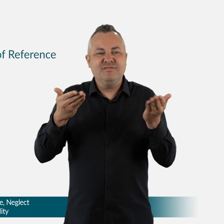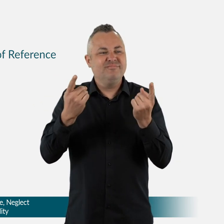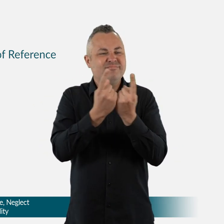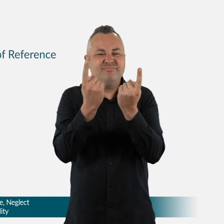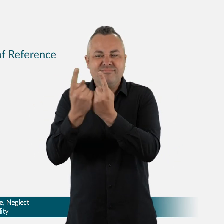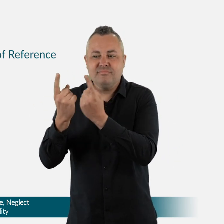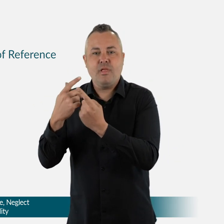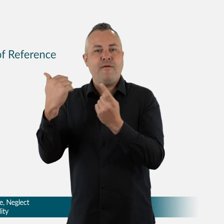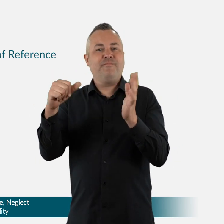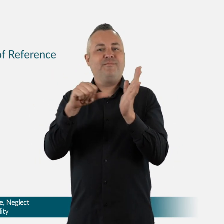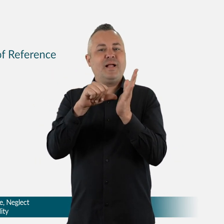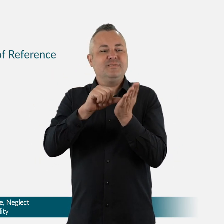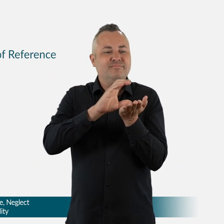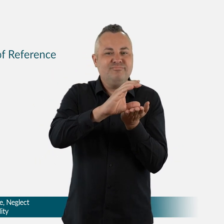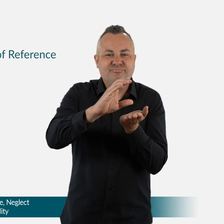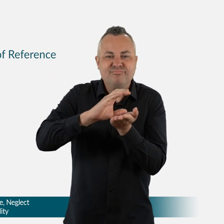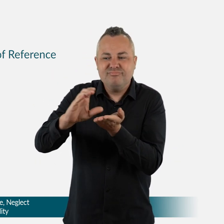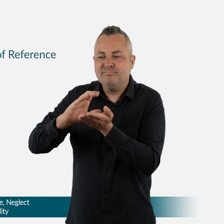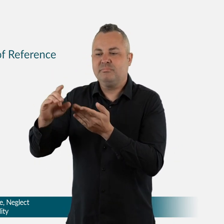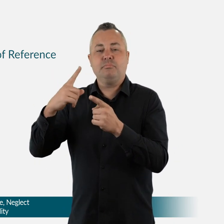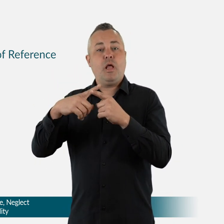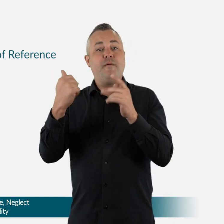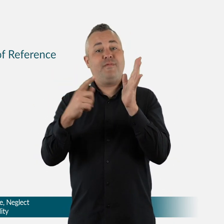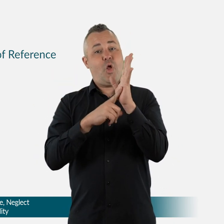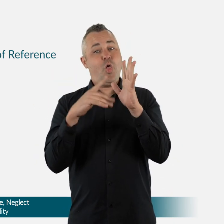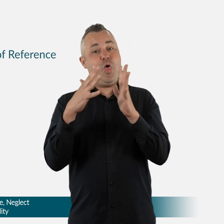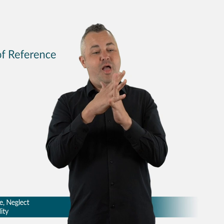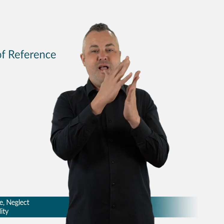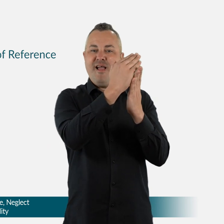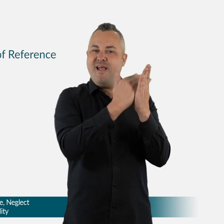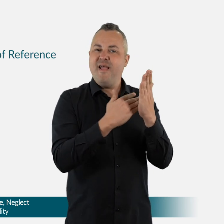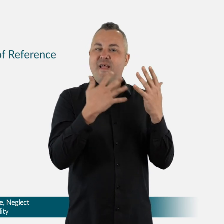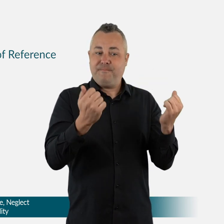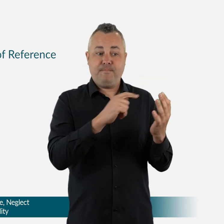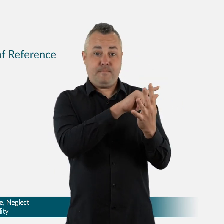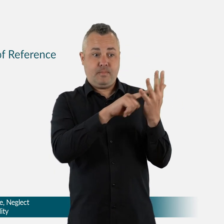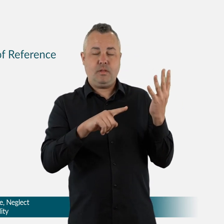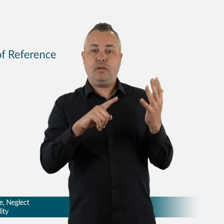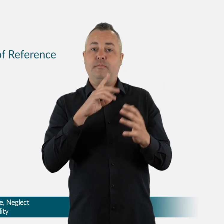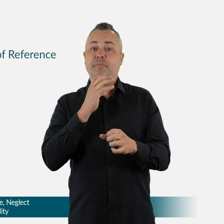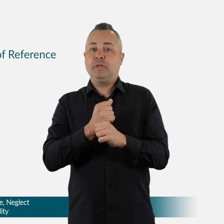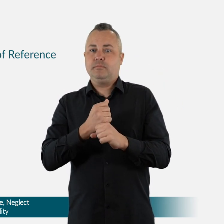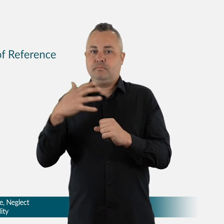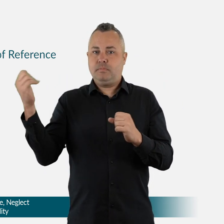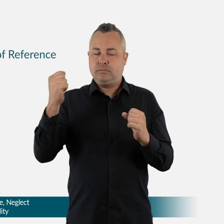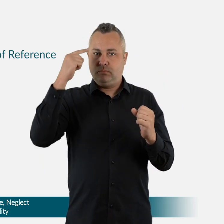The Government received over 3,700 responses to the online survey on the draft Terms of Reference.